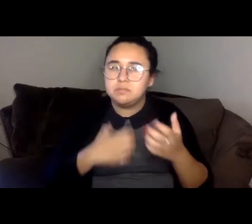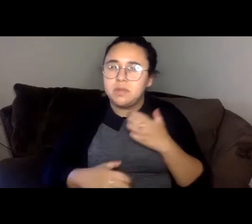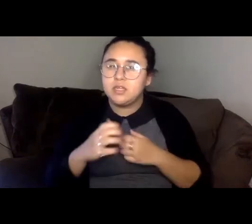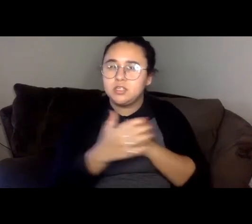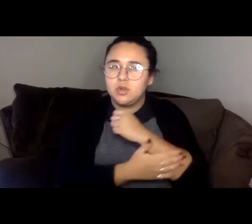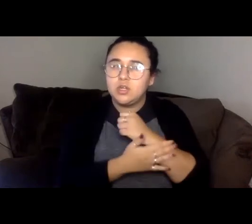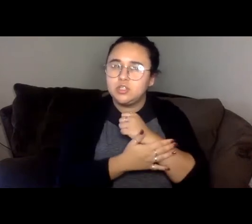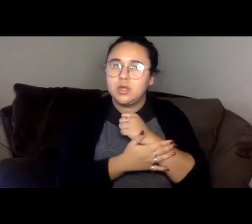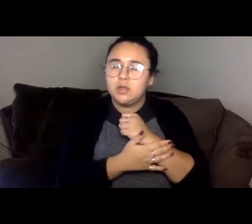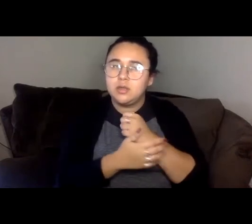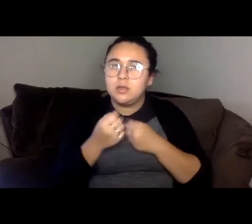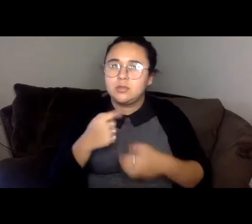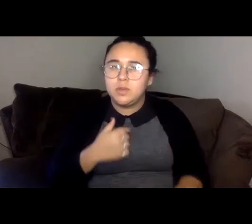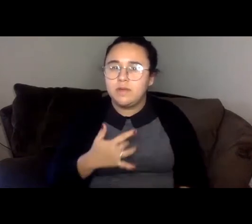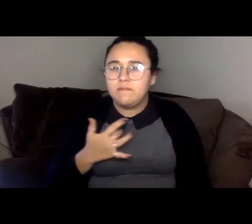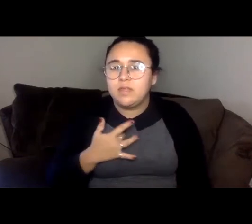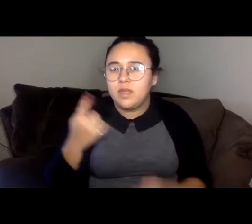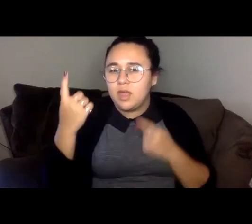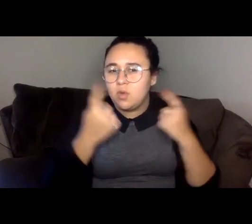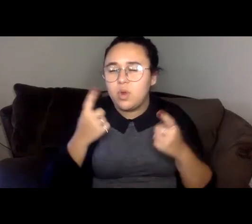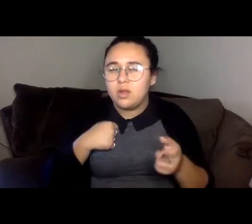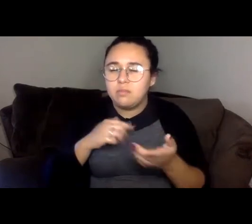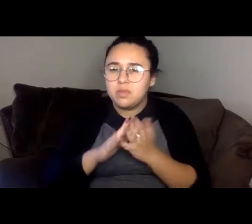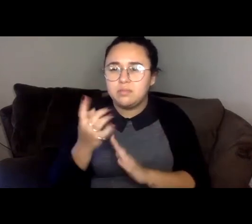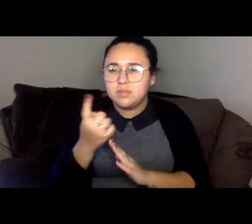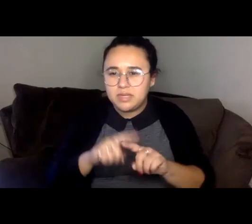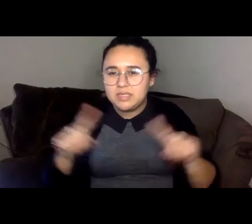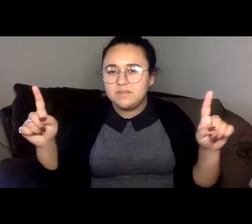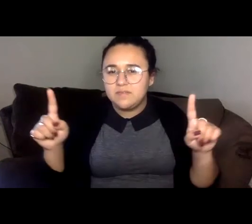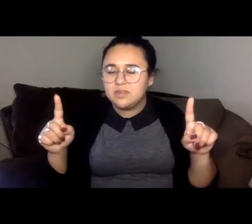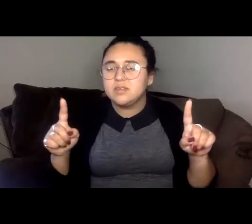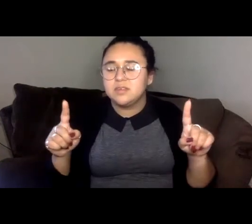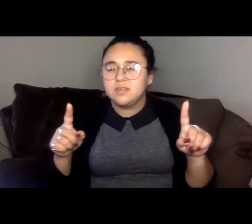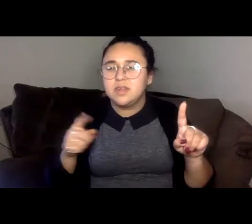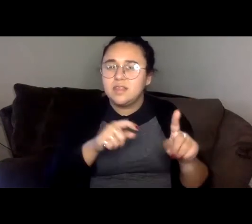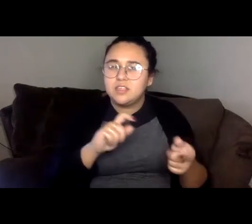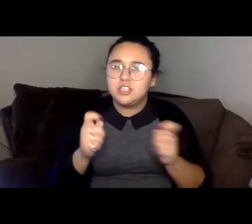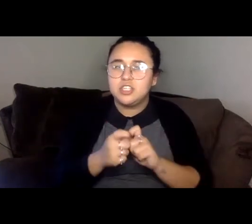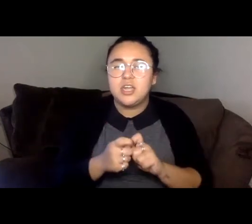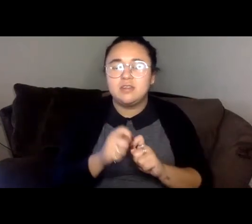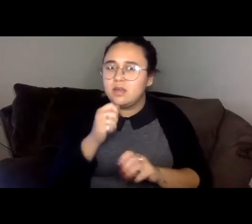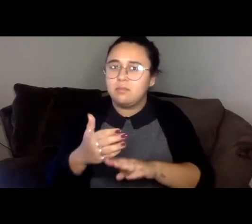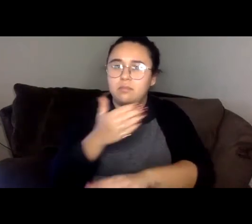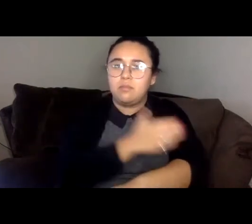I worry that I'm morphing into something else, that this change will not improve my character,